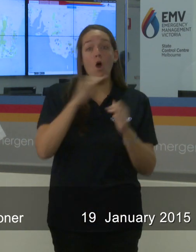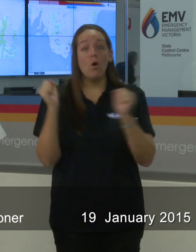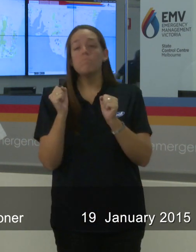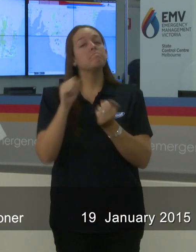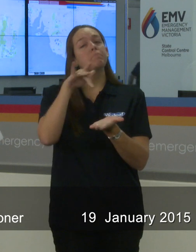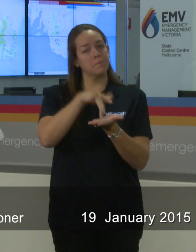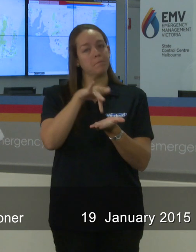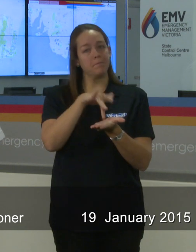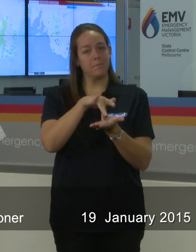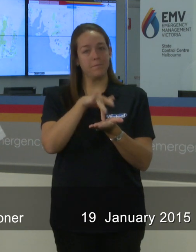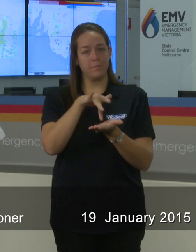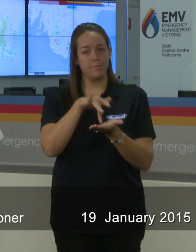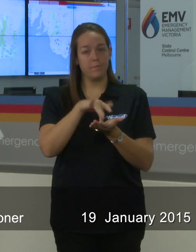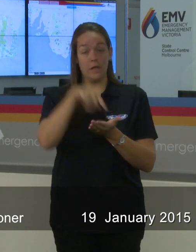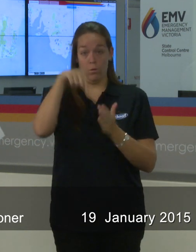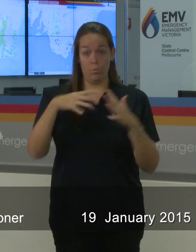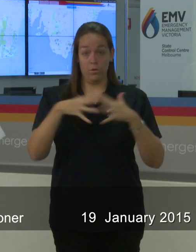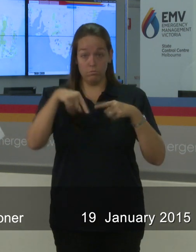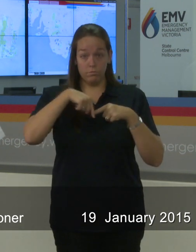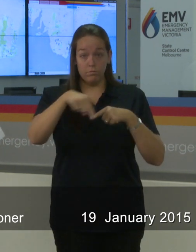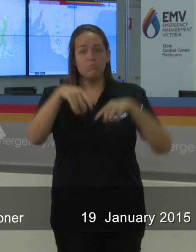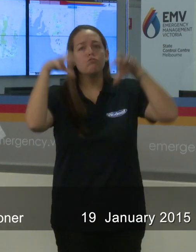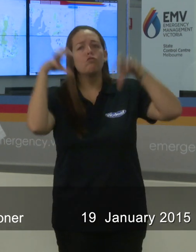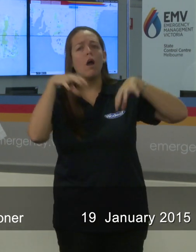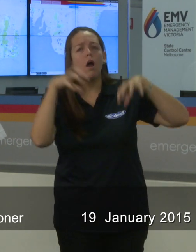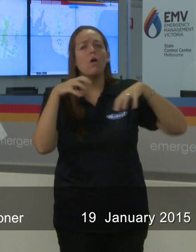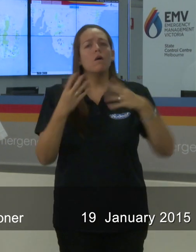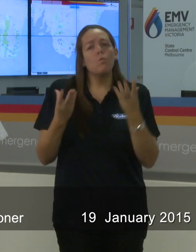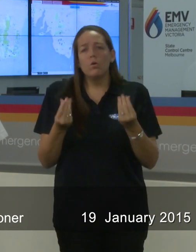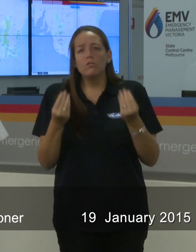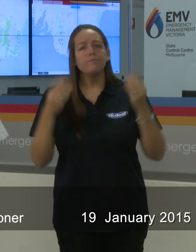Will see this week, rain or moisture in the systems which will see it to be